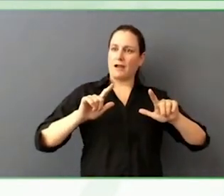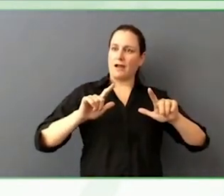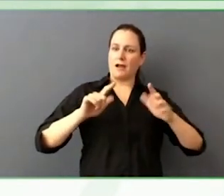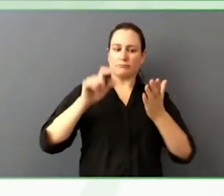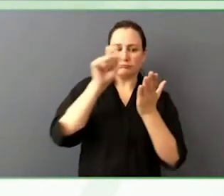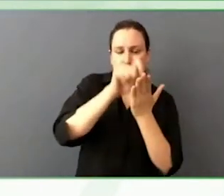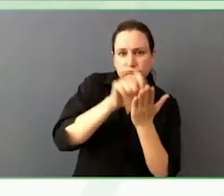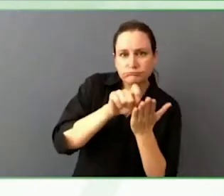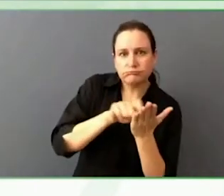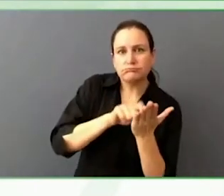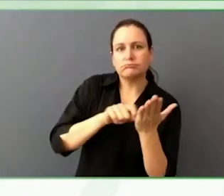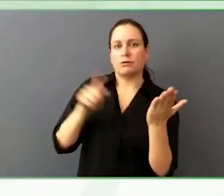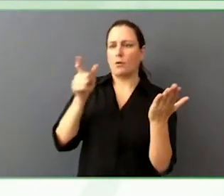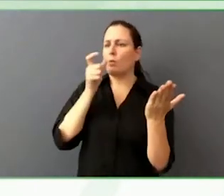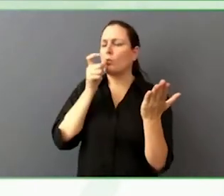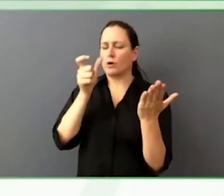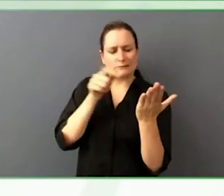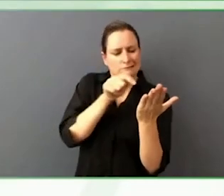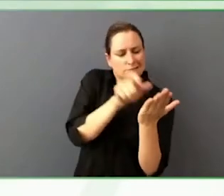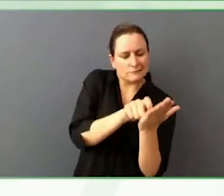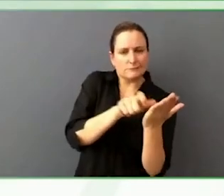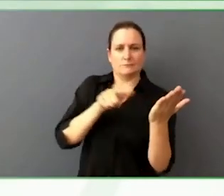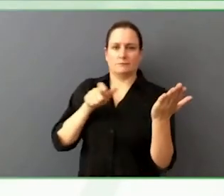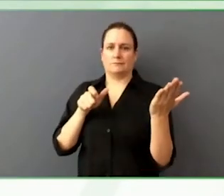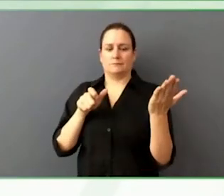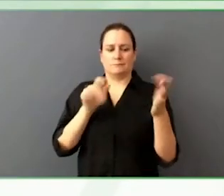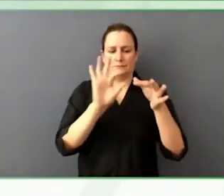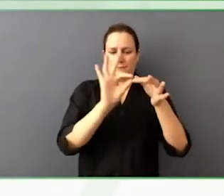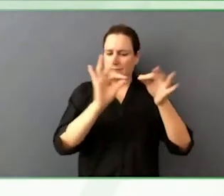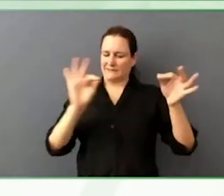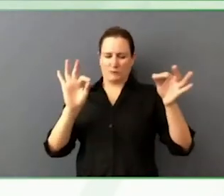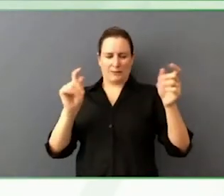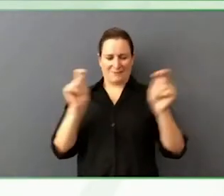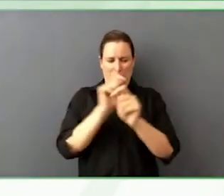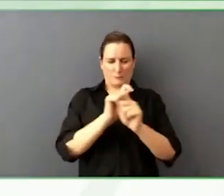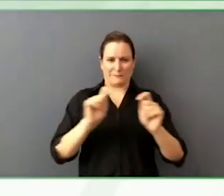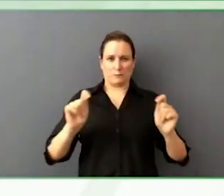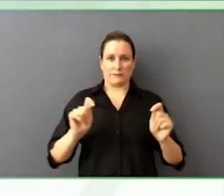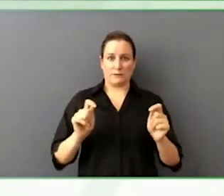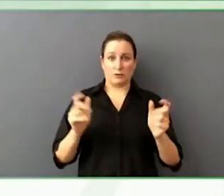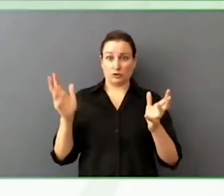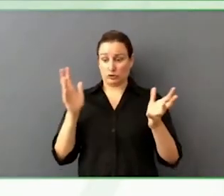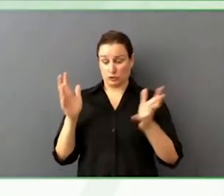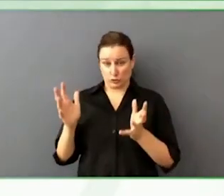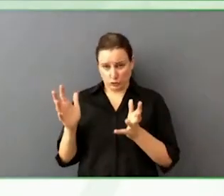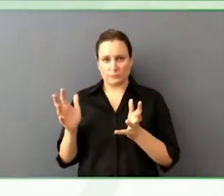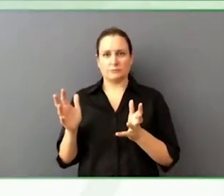use, the wording of things, generally catering to a well educated, older audience.